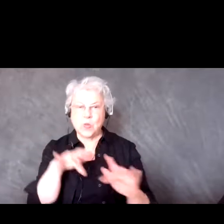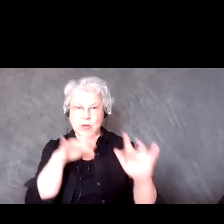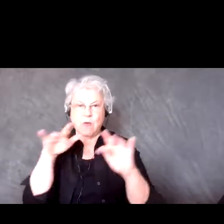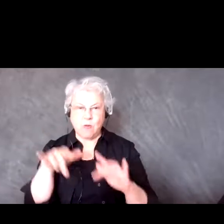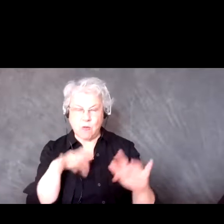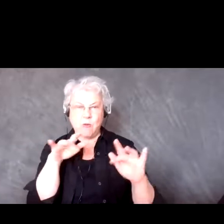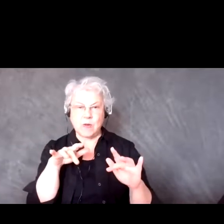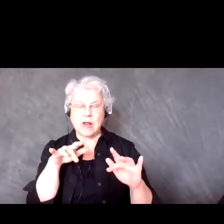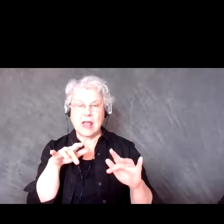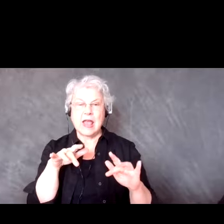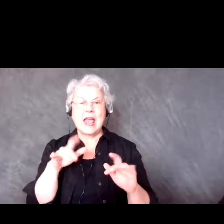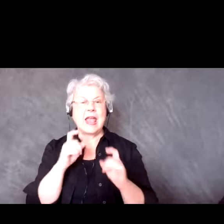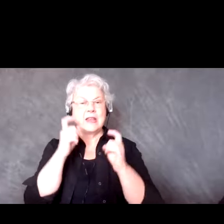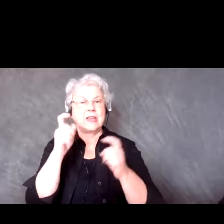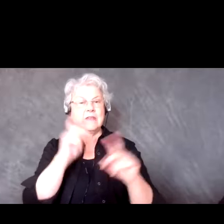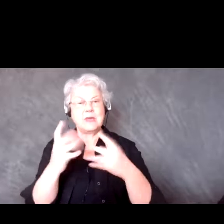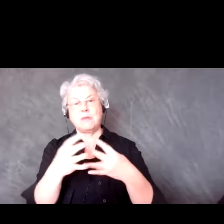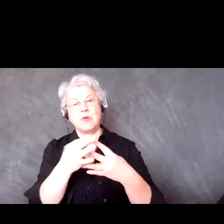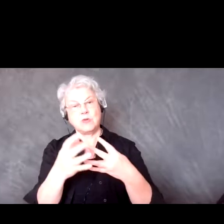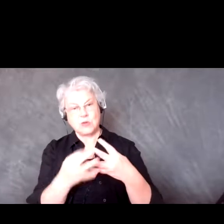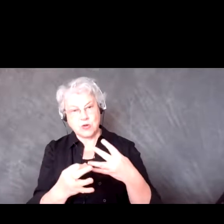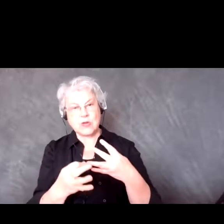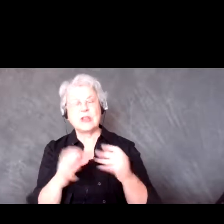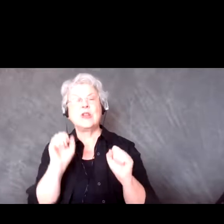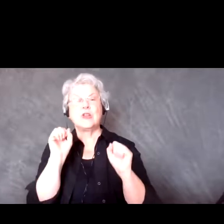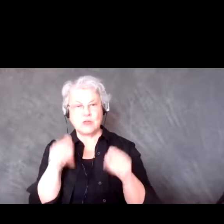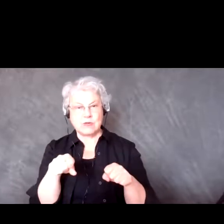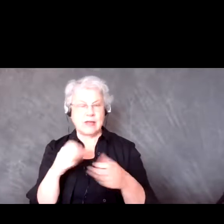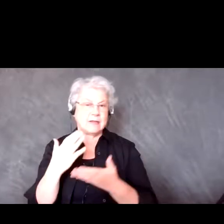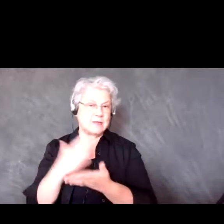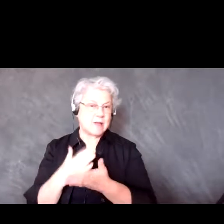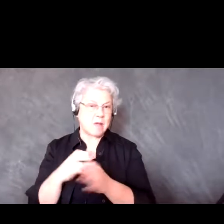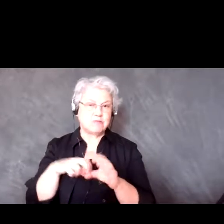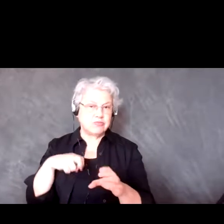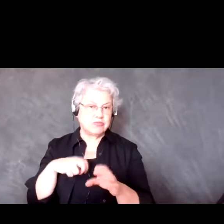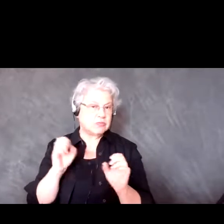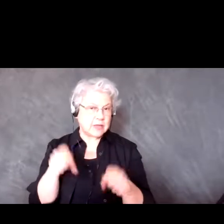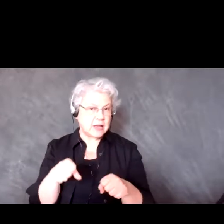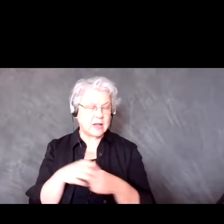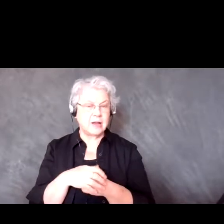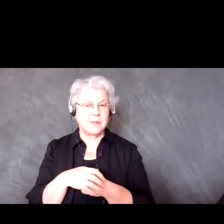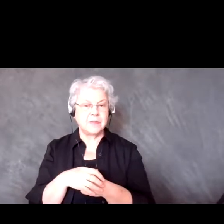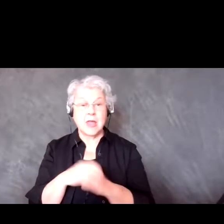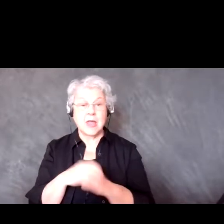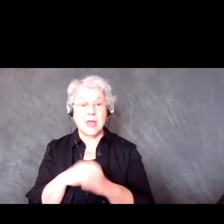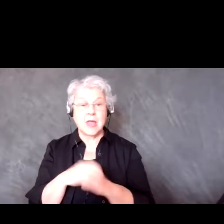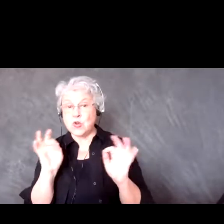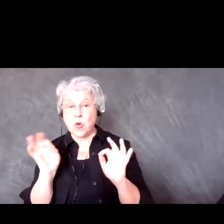and letting people know that you will be recording it, also saying if no one does wants